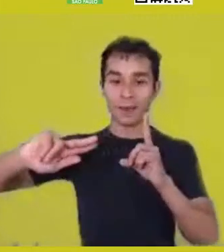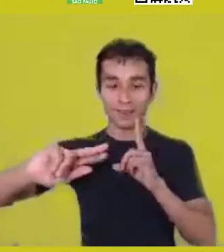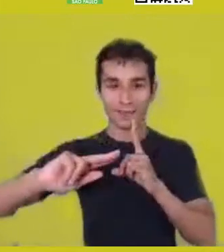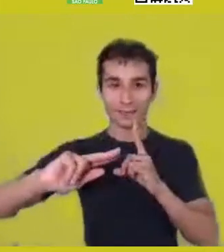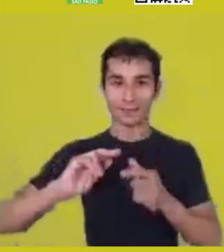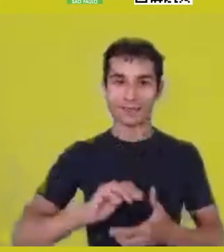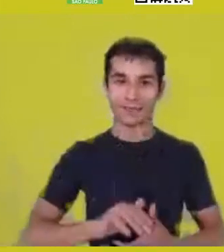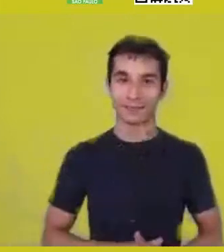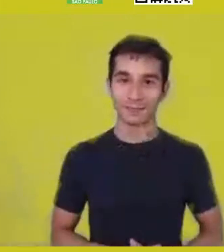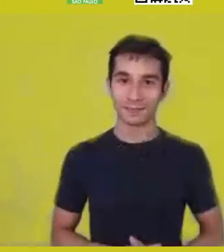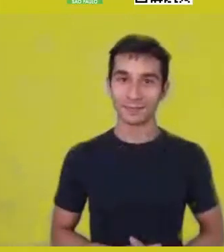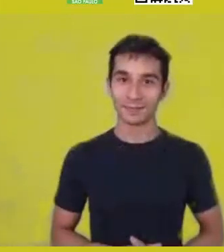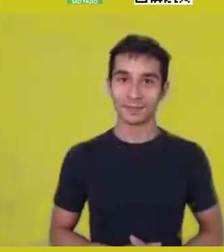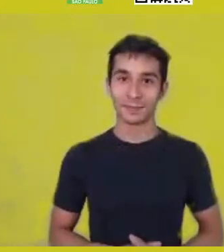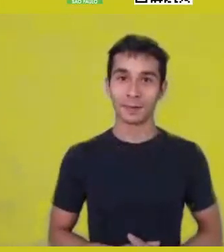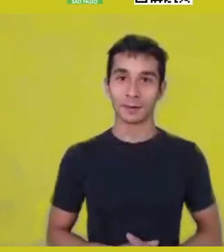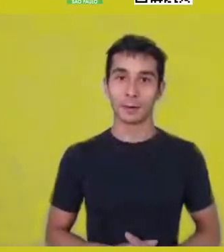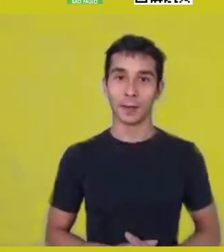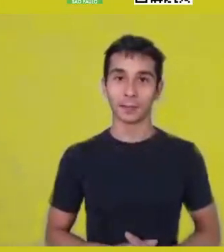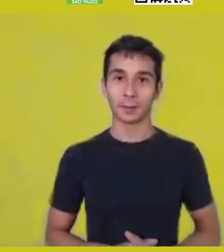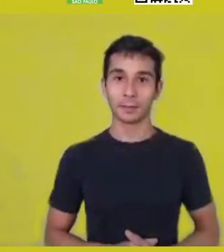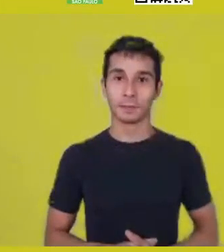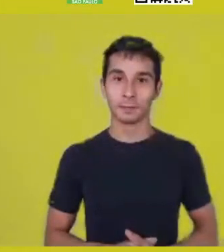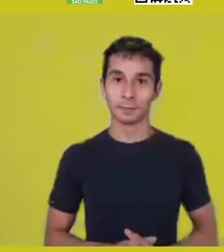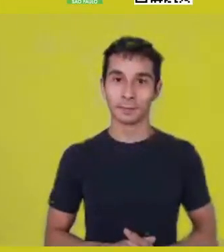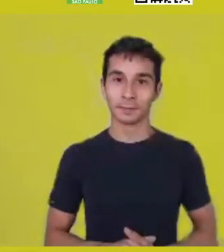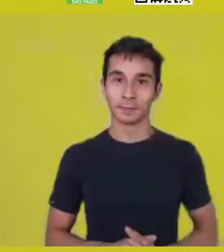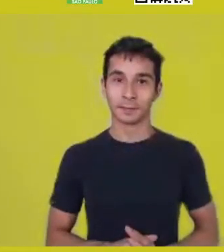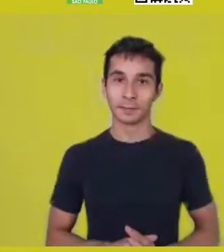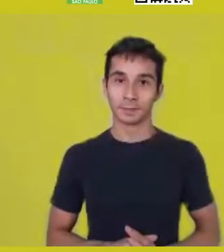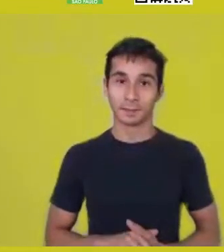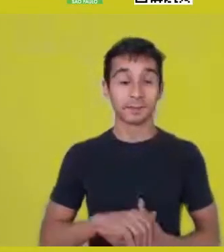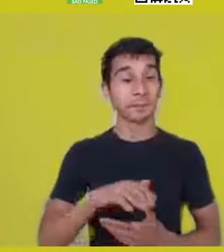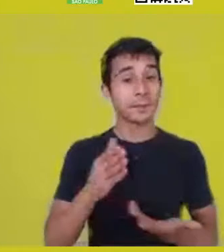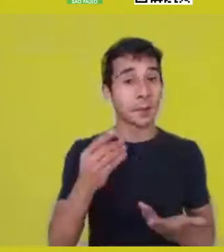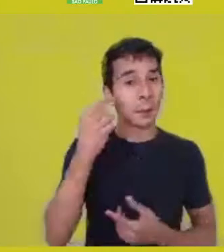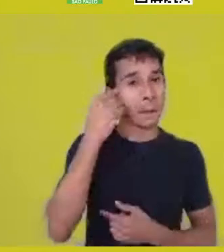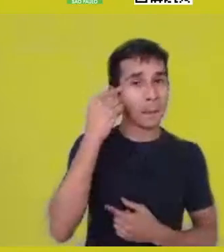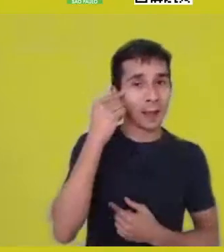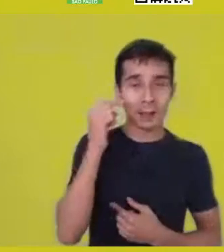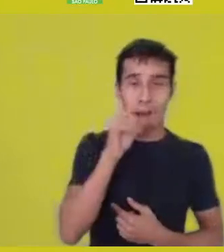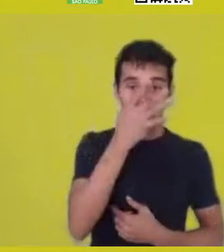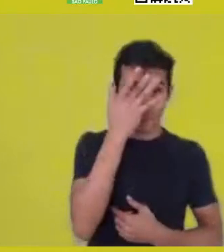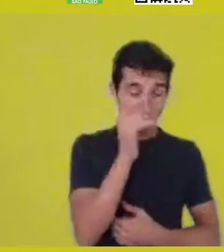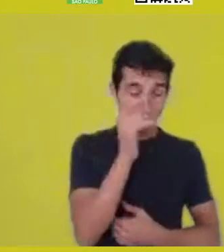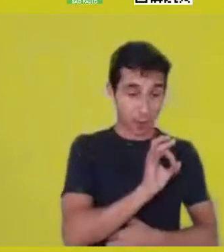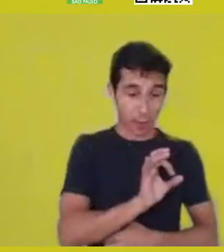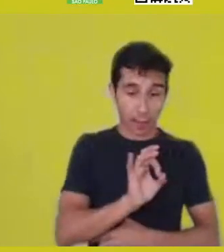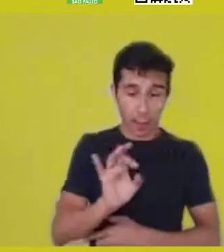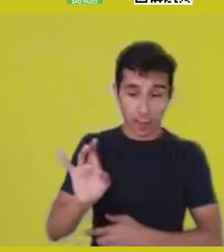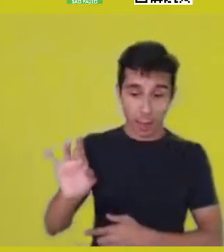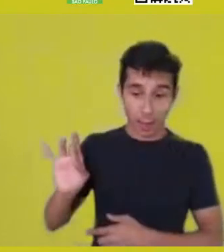considering the autonomies, the singular ones, which are necessarily related,